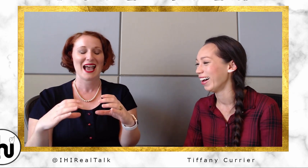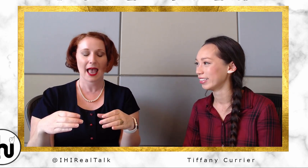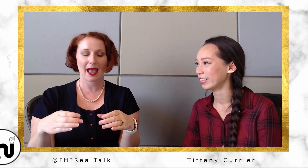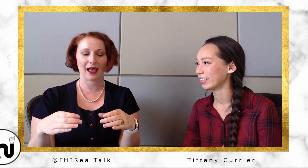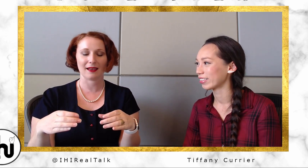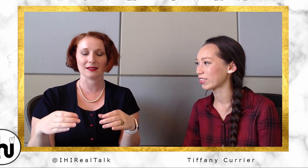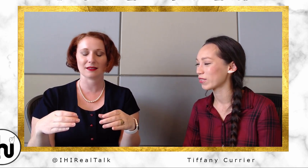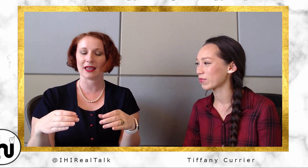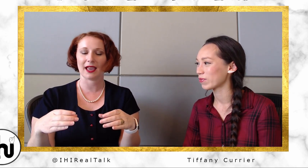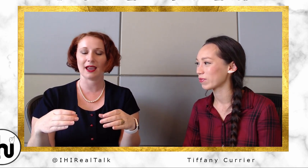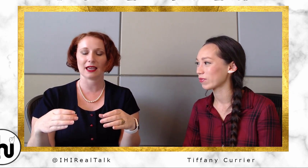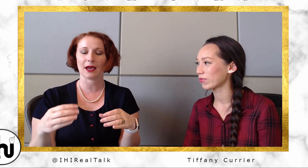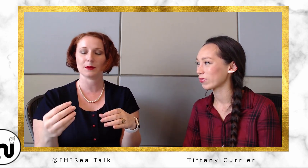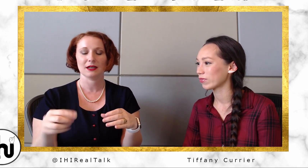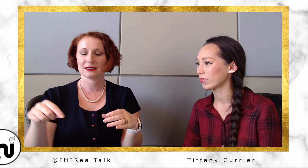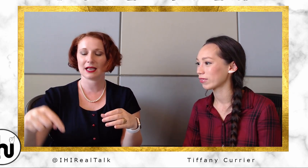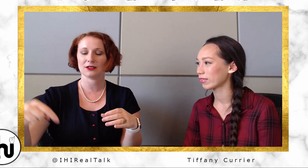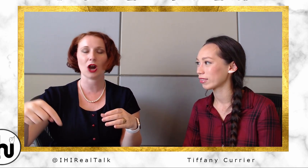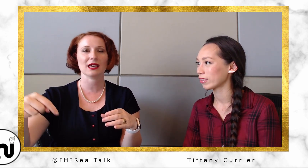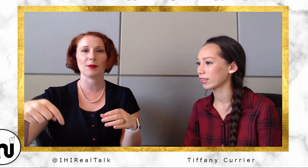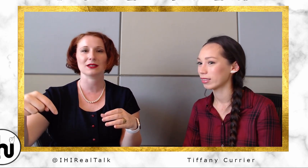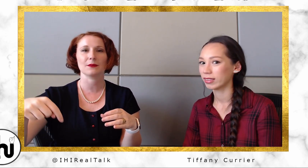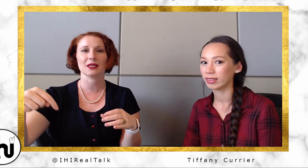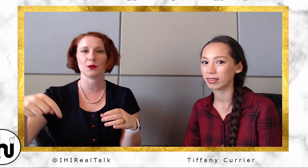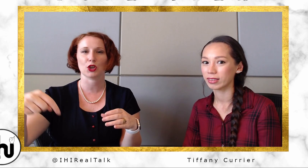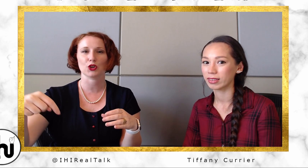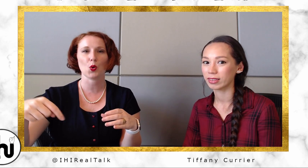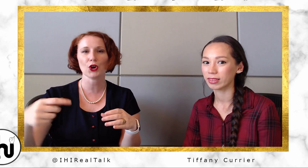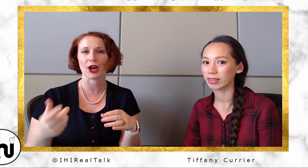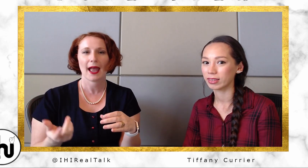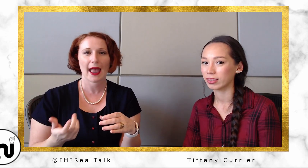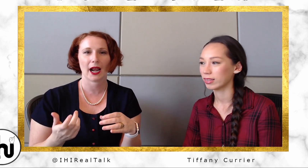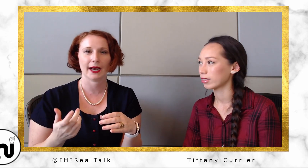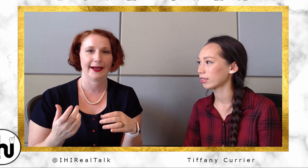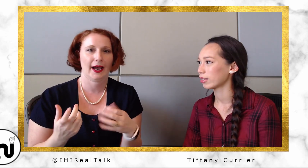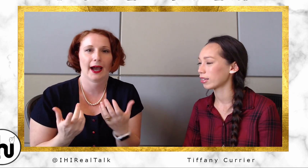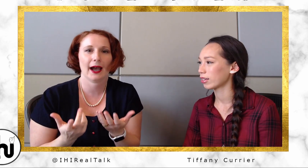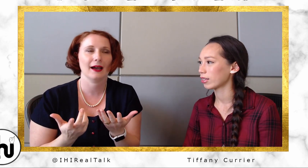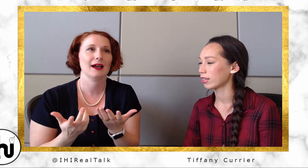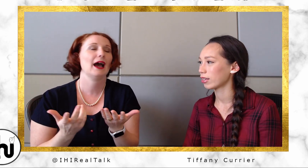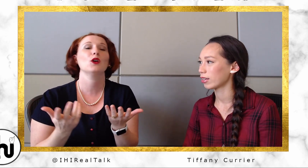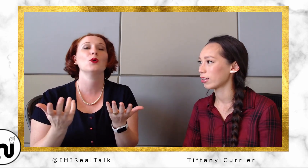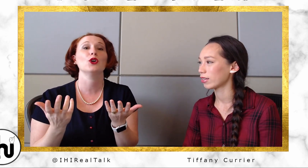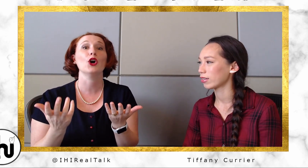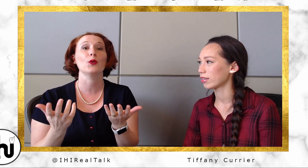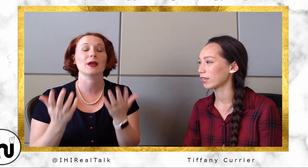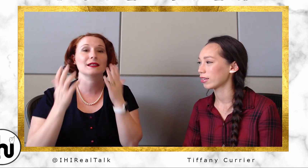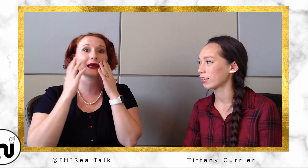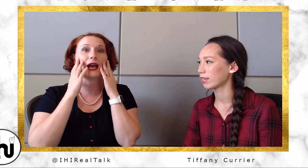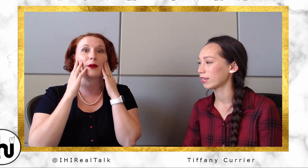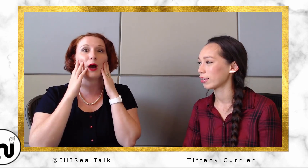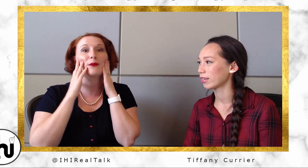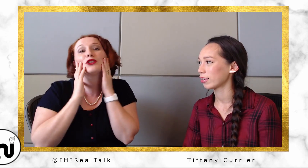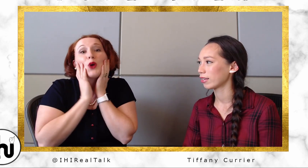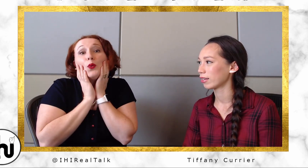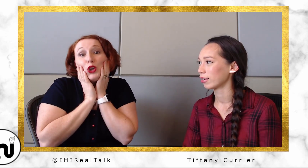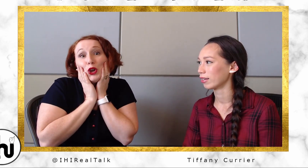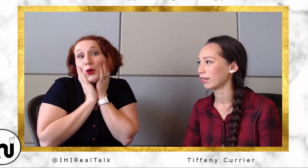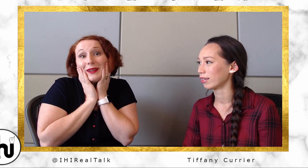And they kept talking about something that was on the corner, and I don't know because like I was so new in the